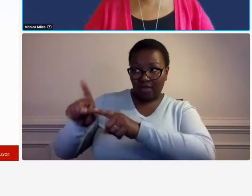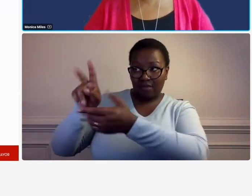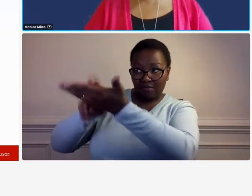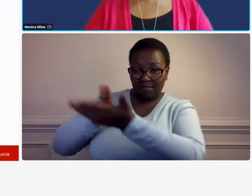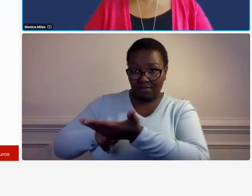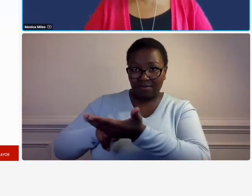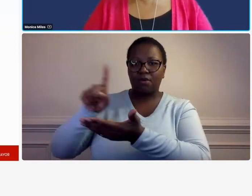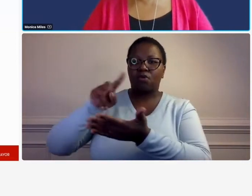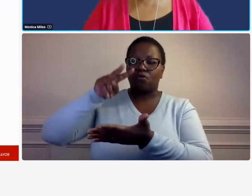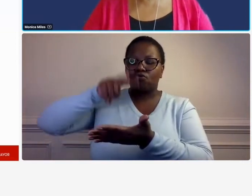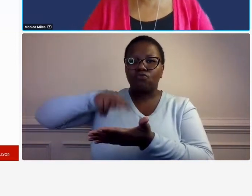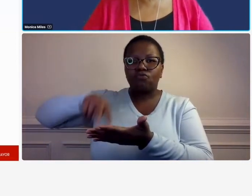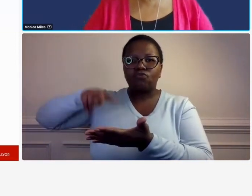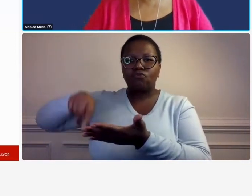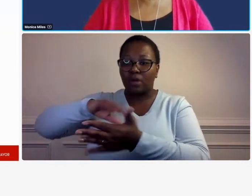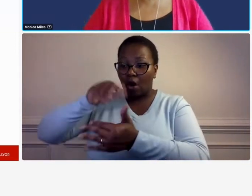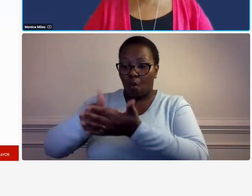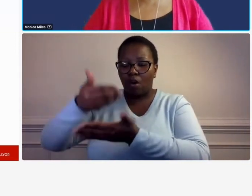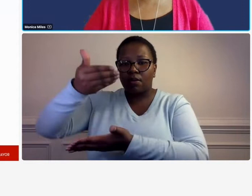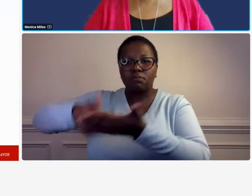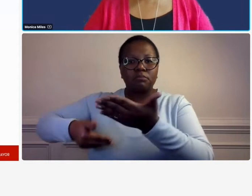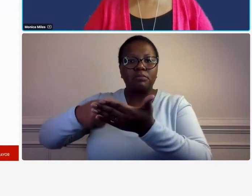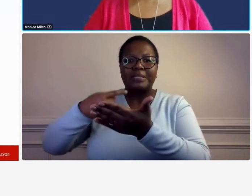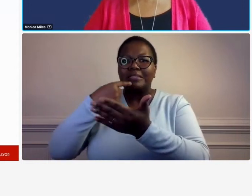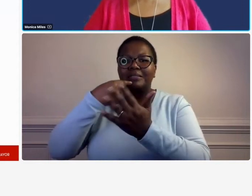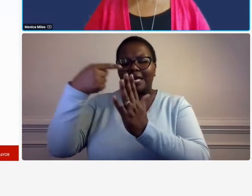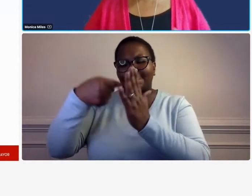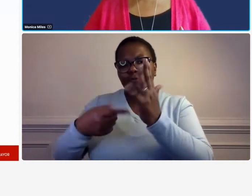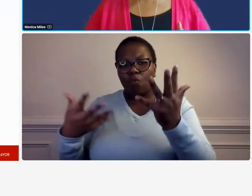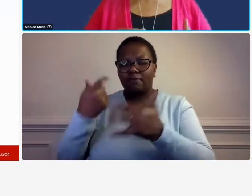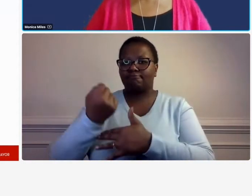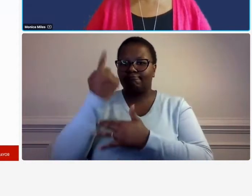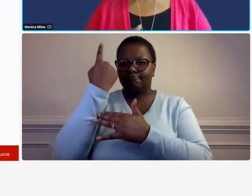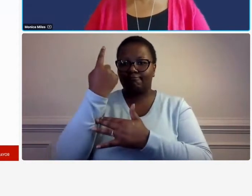you understand all of the provisions okay so you're going to be held to the same accounting